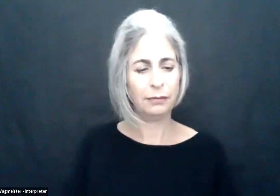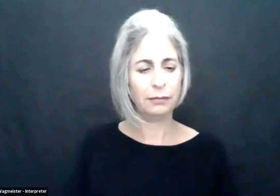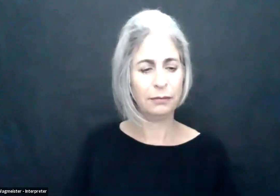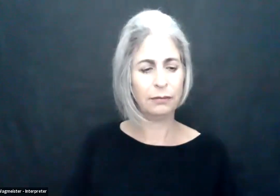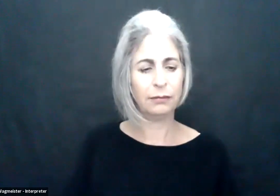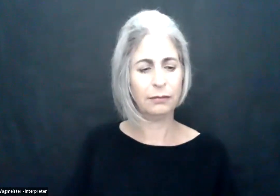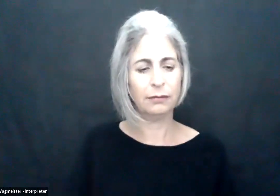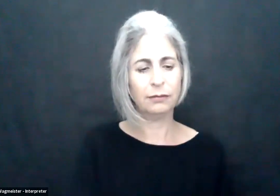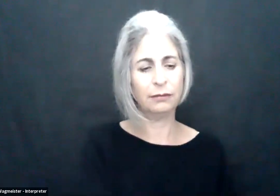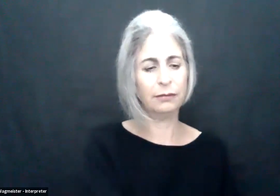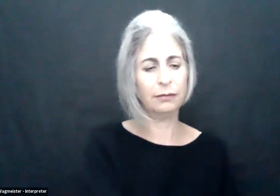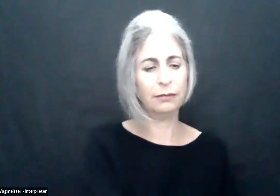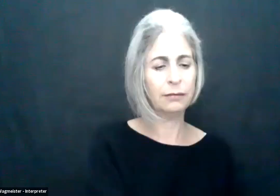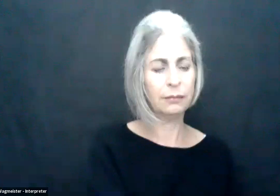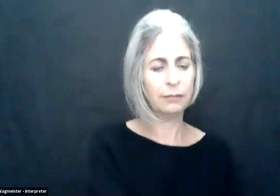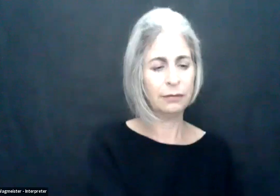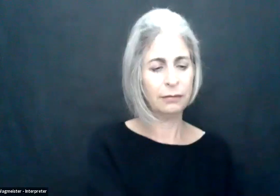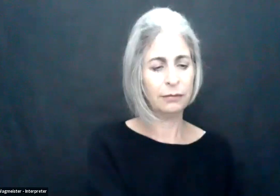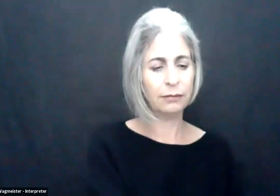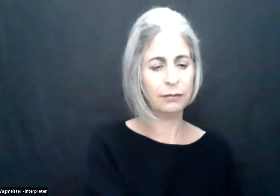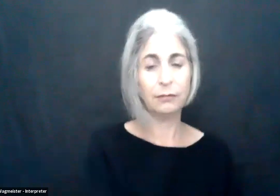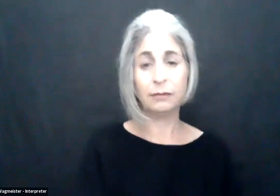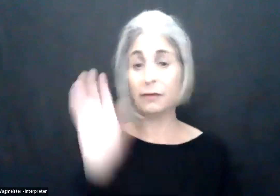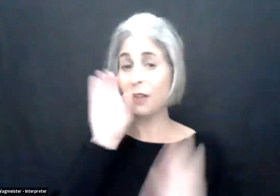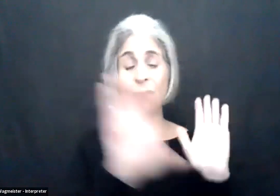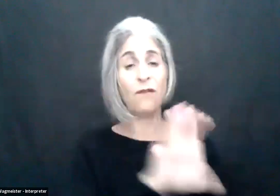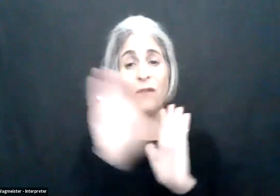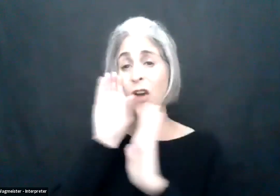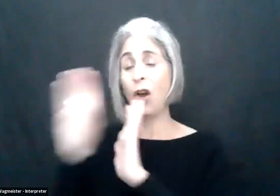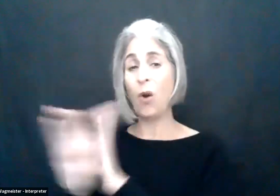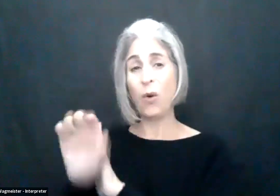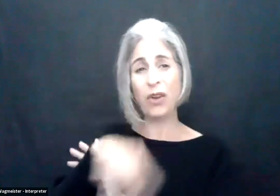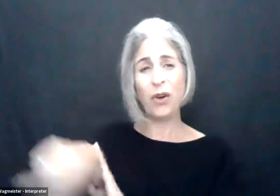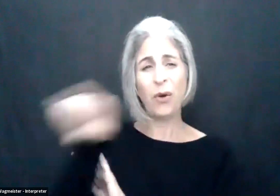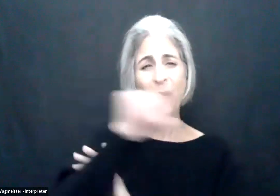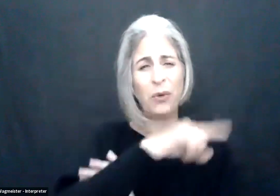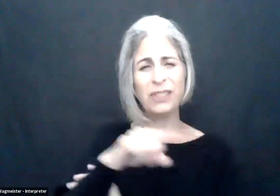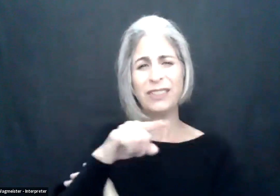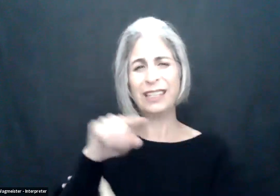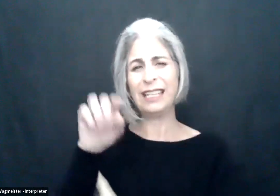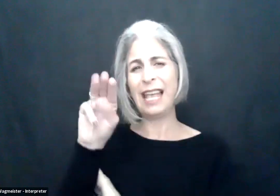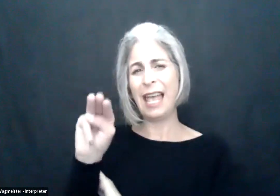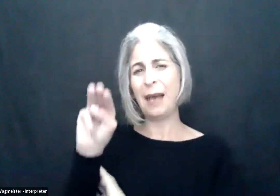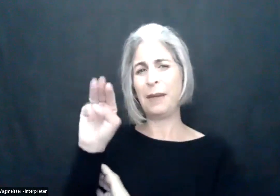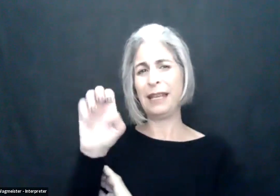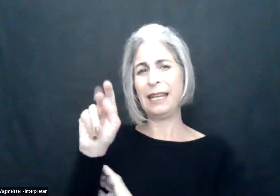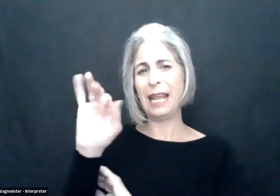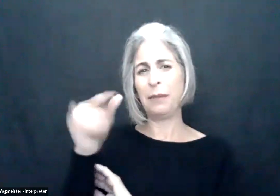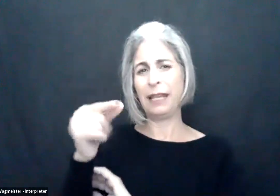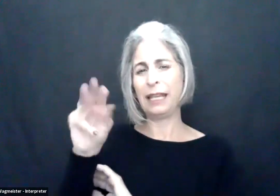today.